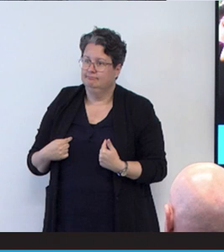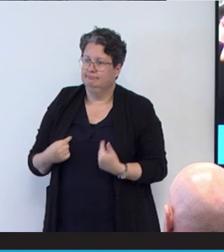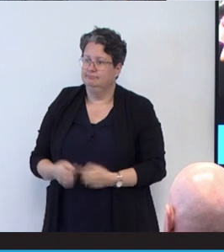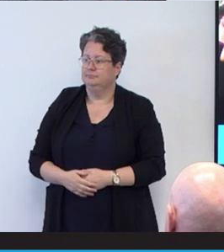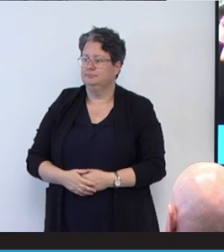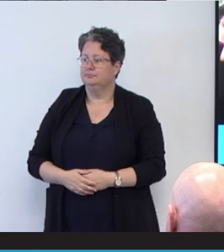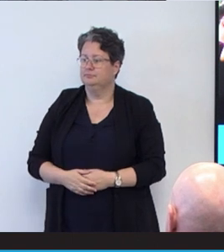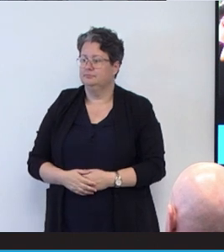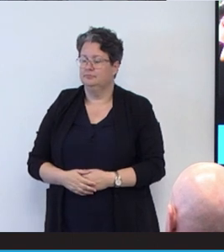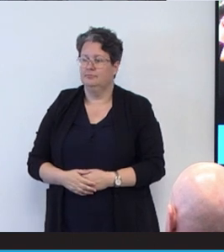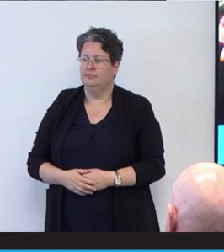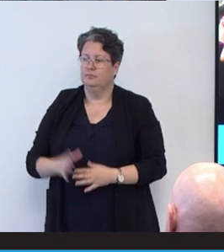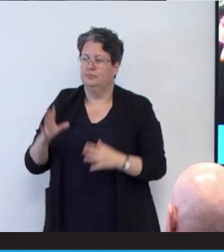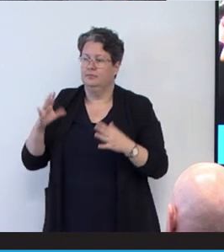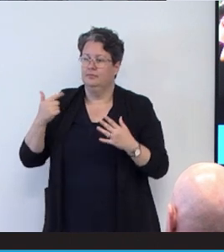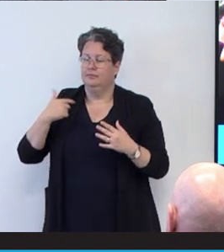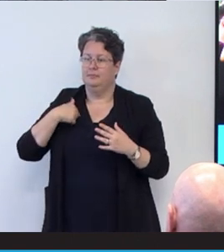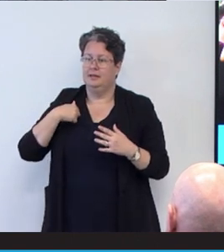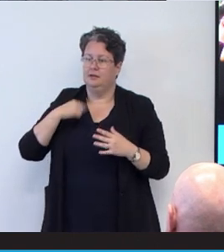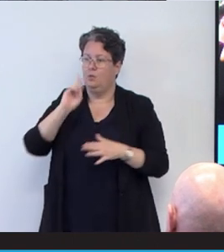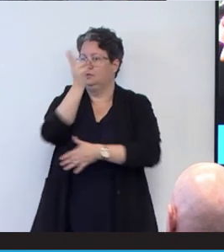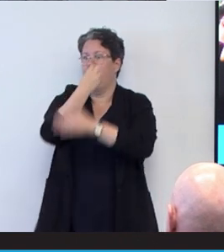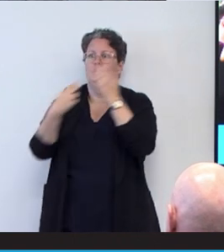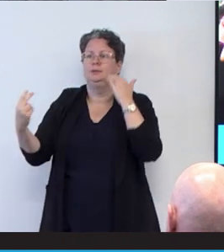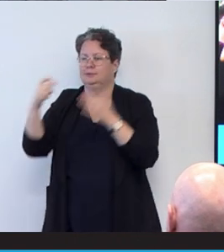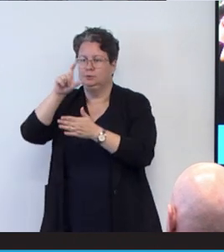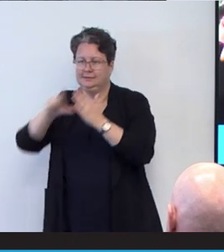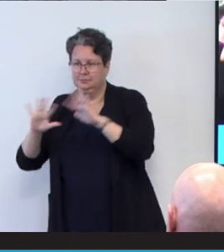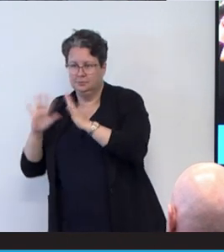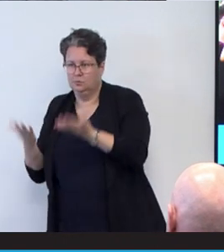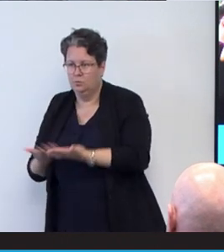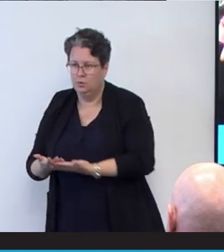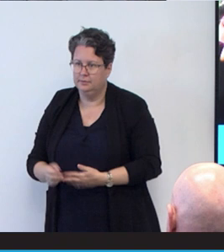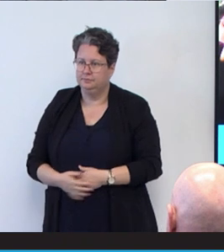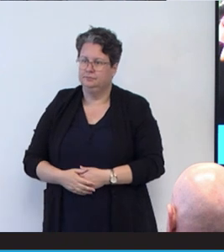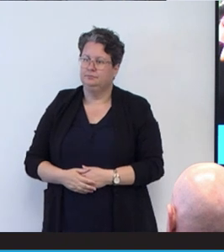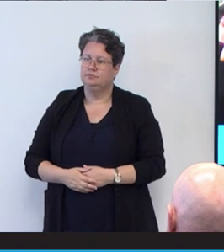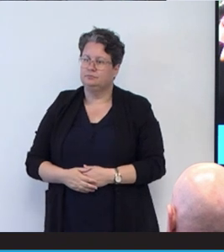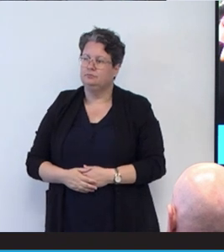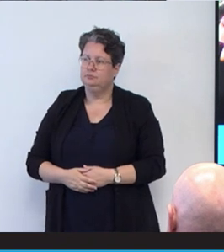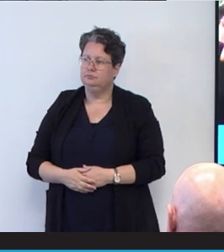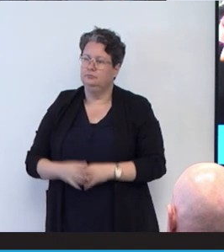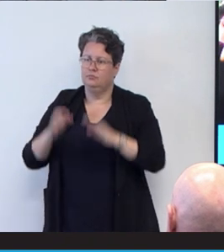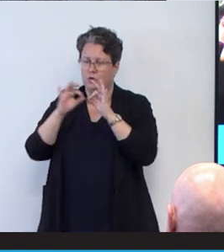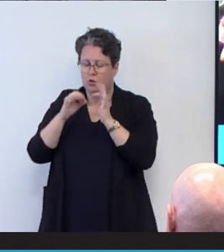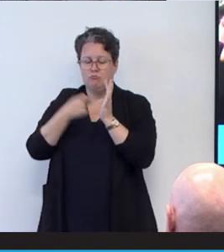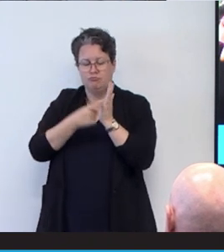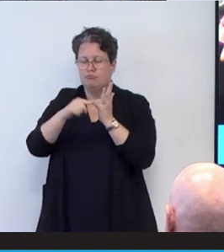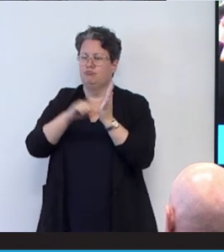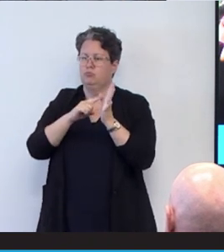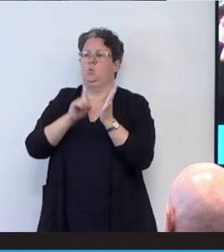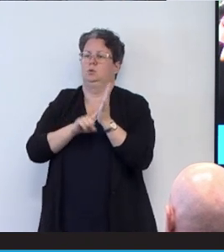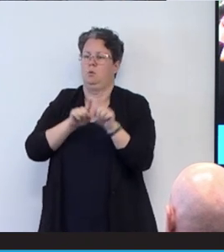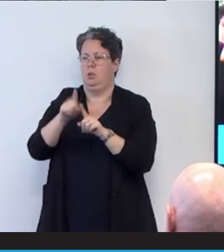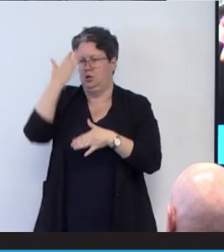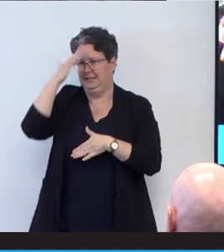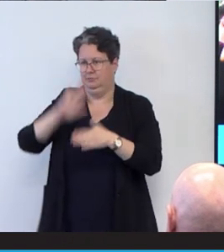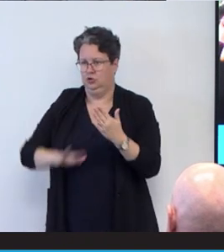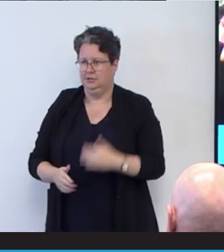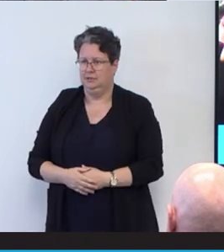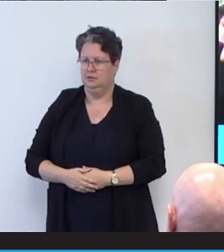but I was thrown into it and it was a brutal learning curve because within seconds I became